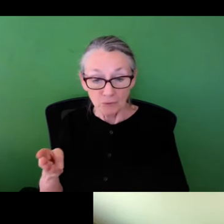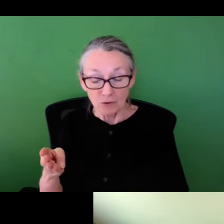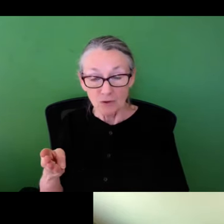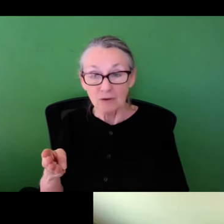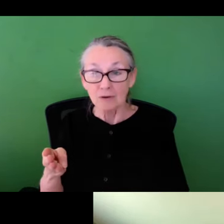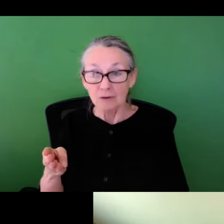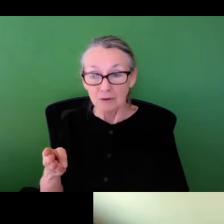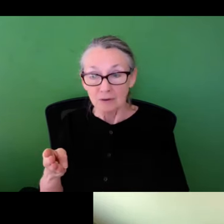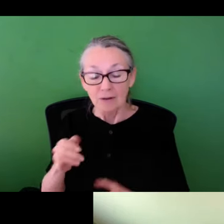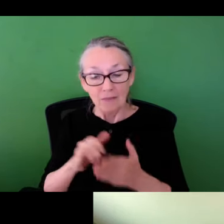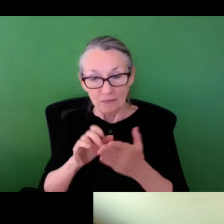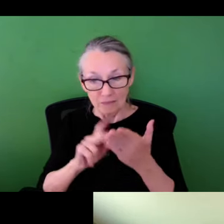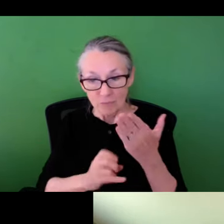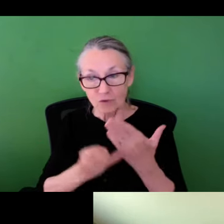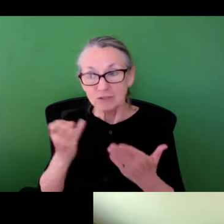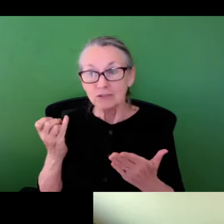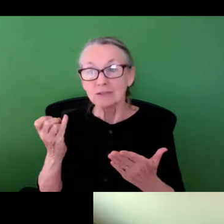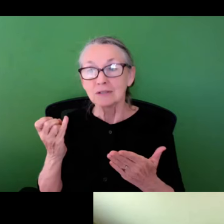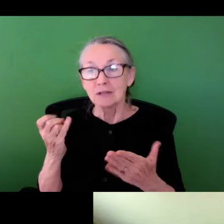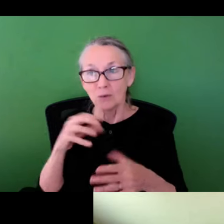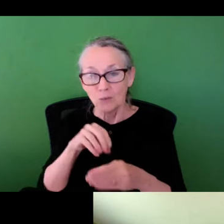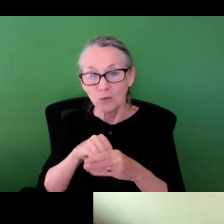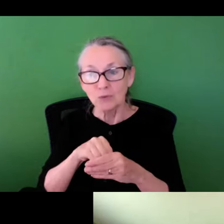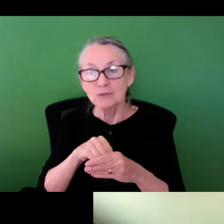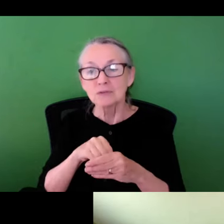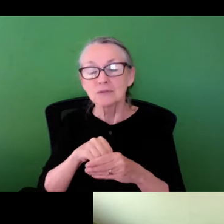in homes throughout the city of Baltimore.